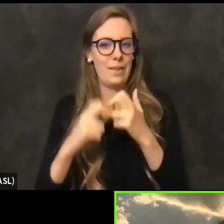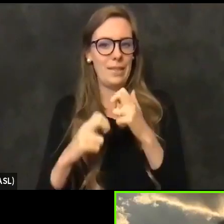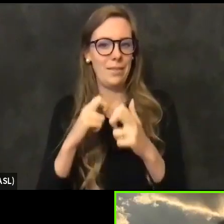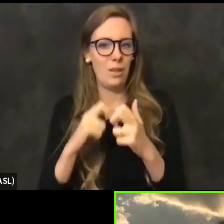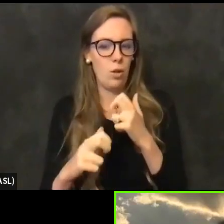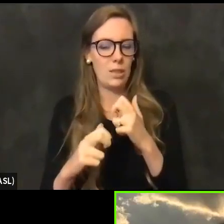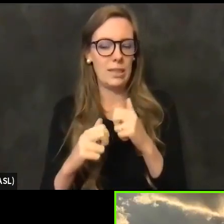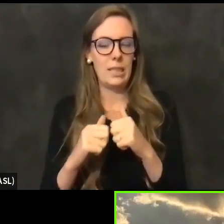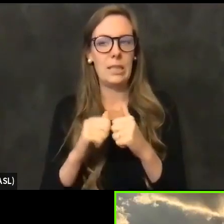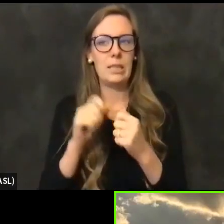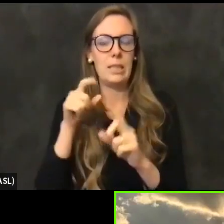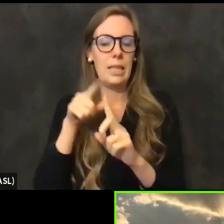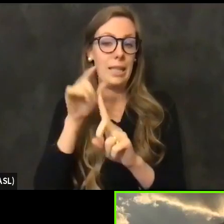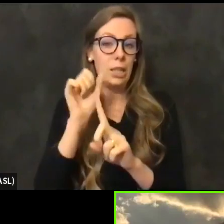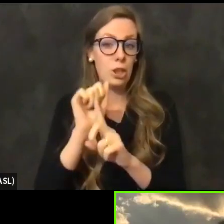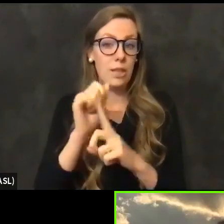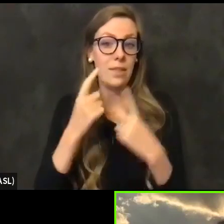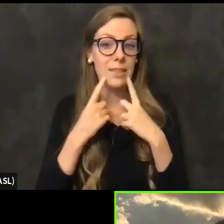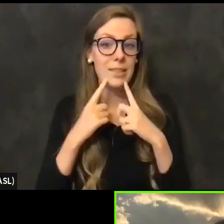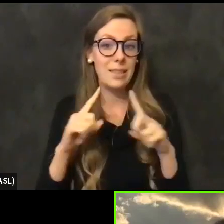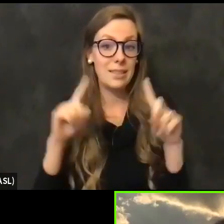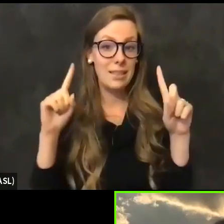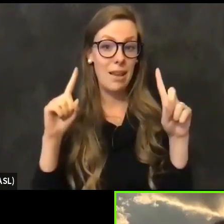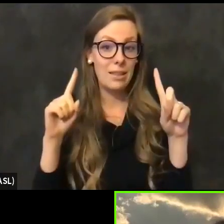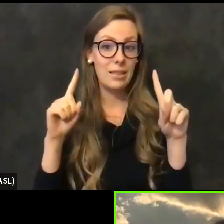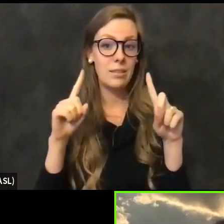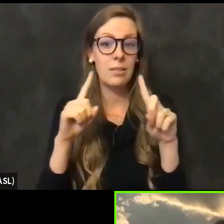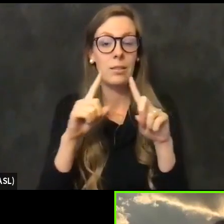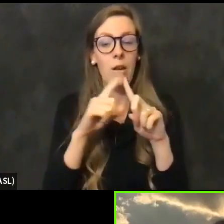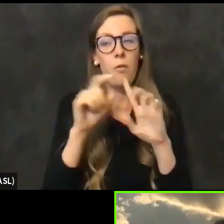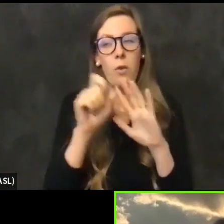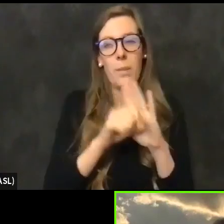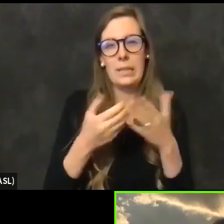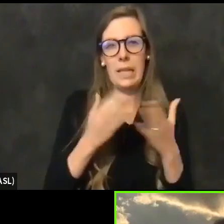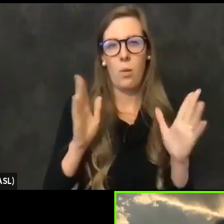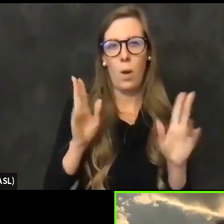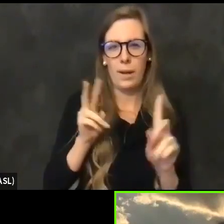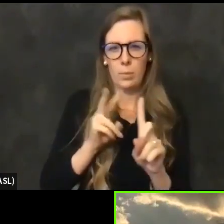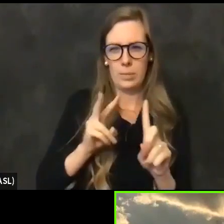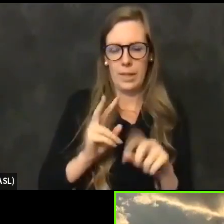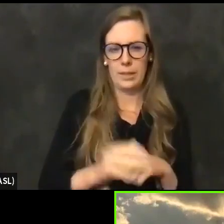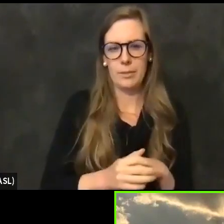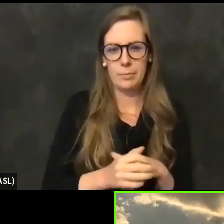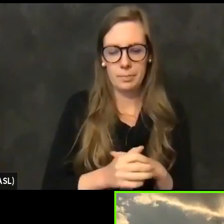achieving success from a statewide perspective. That being said,